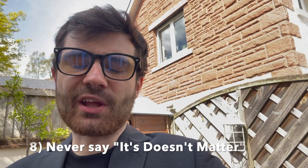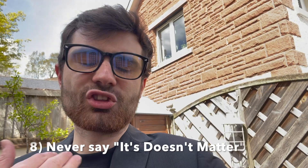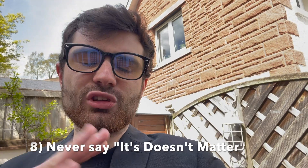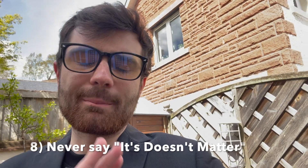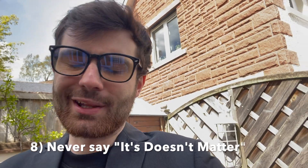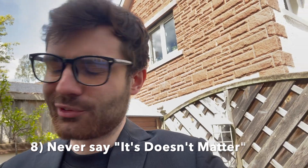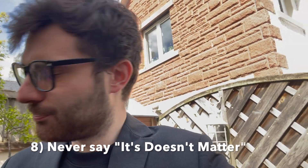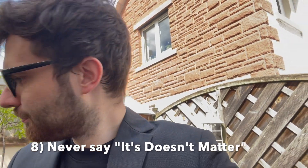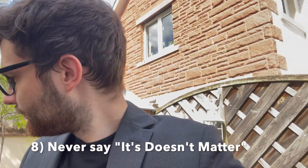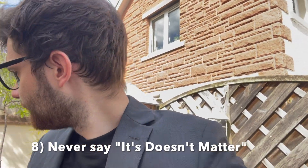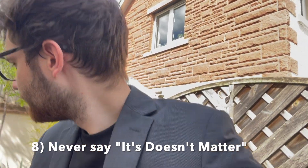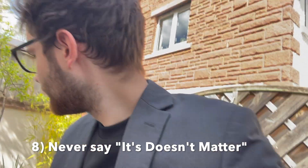It's doesn't matter